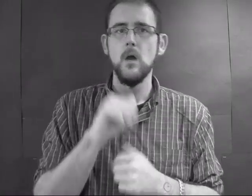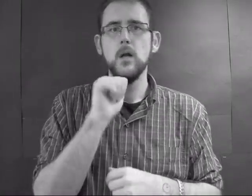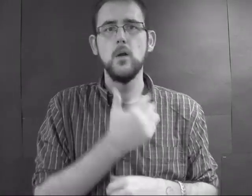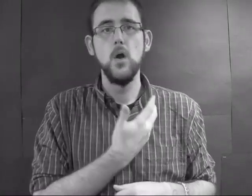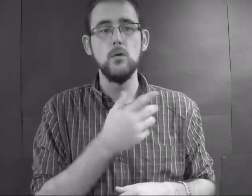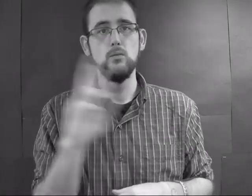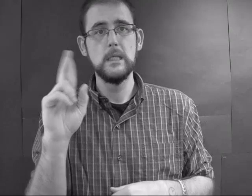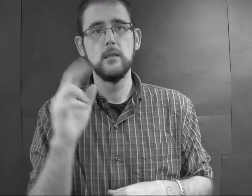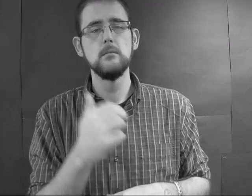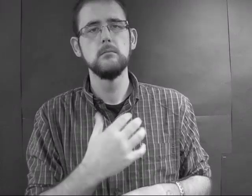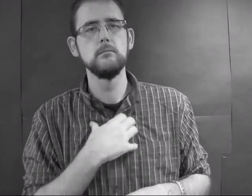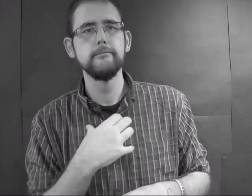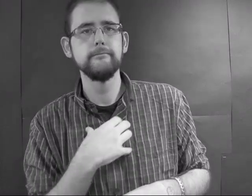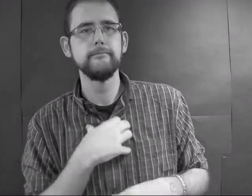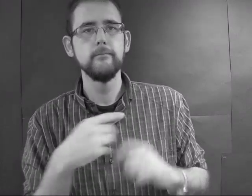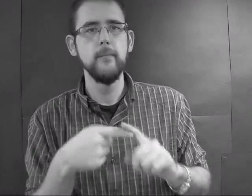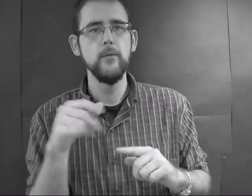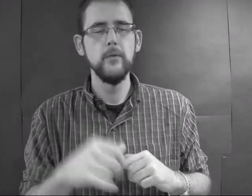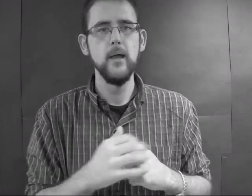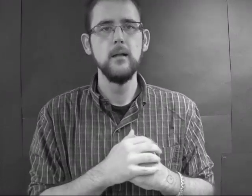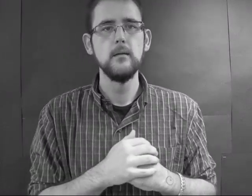daughter starts to complain about that too, so the mother tells their